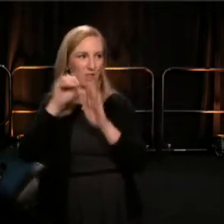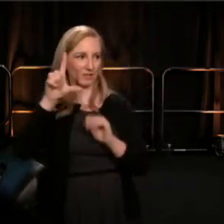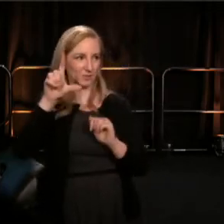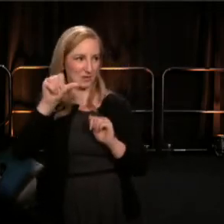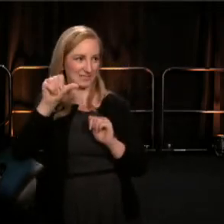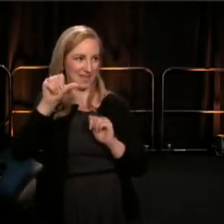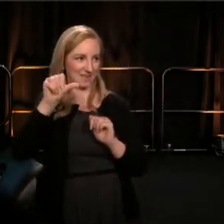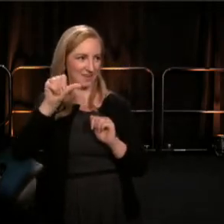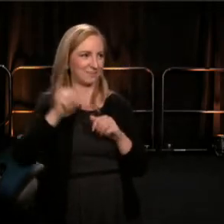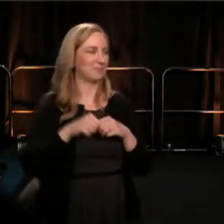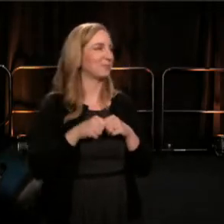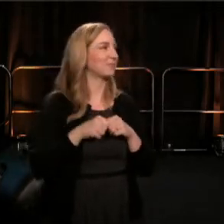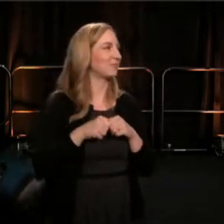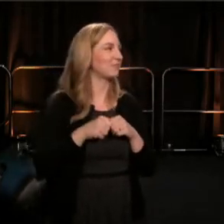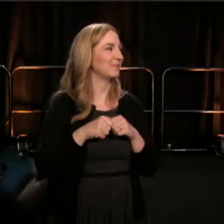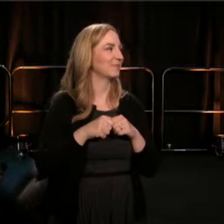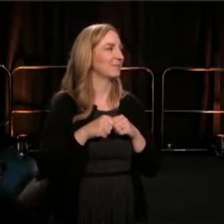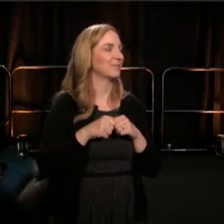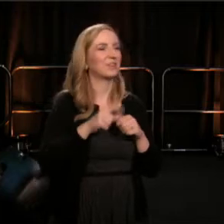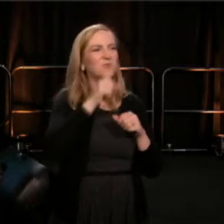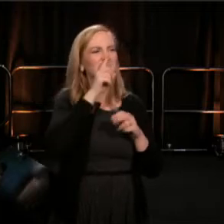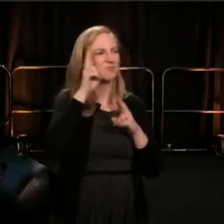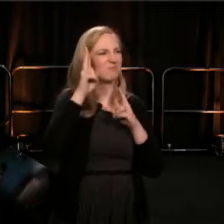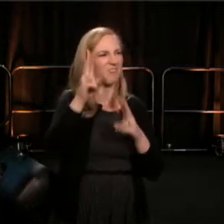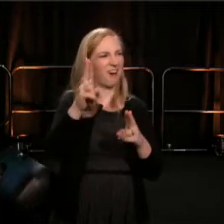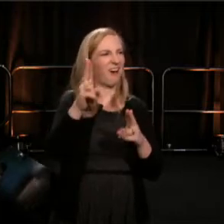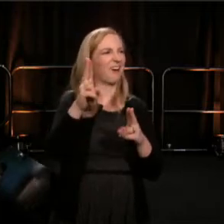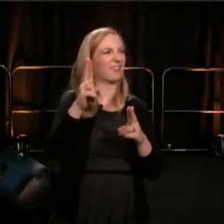And it's to honor a fellow resident of the crescent city,